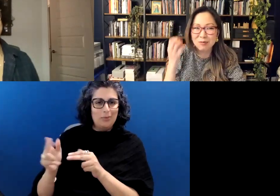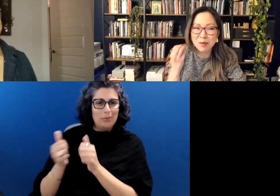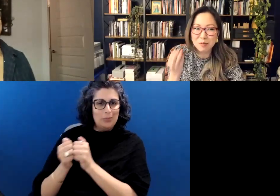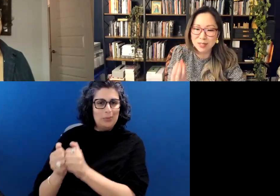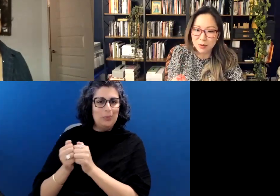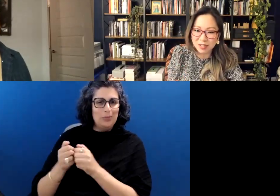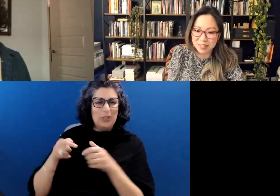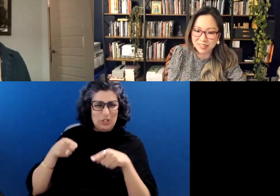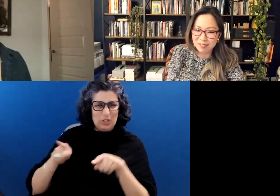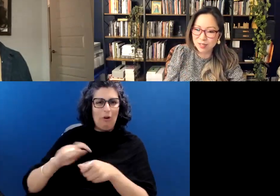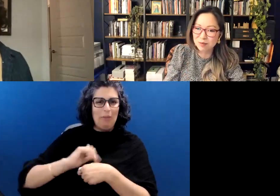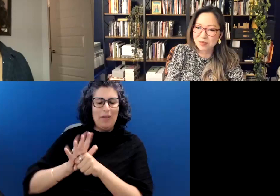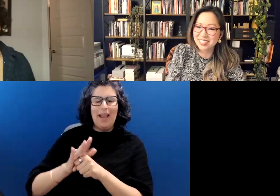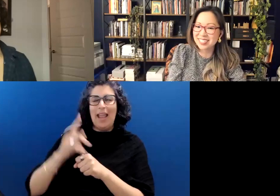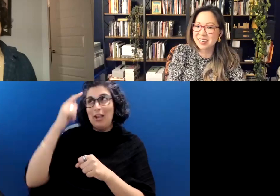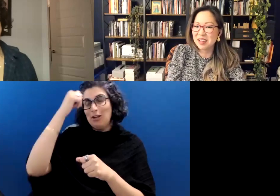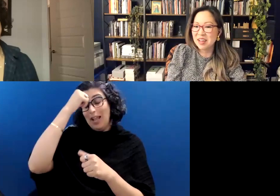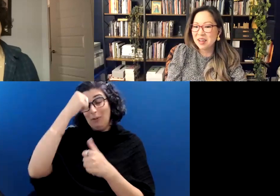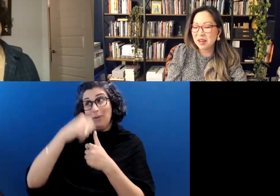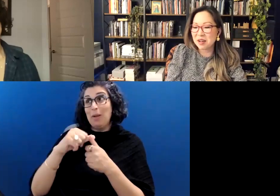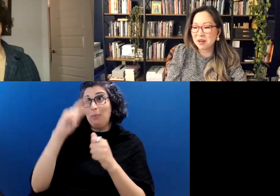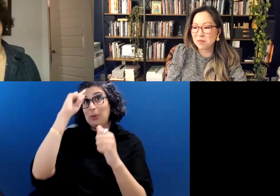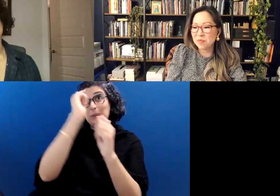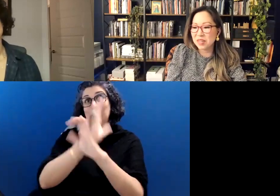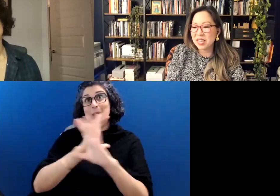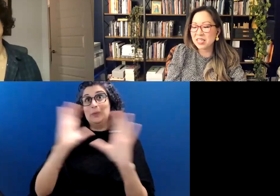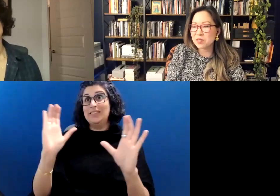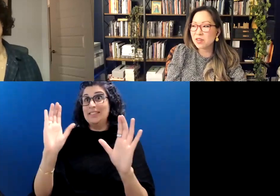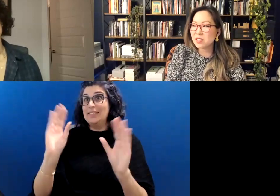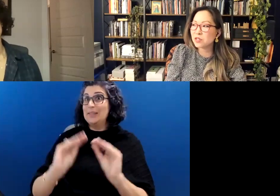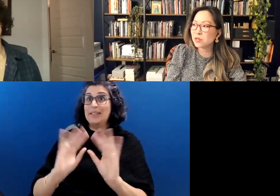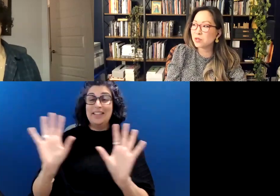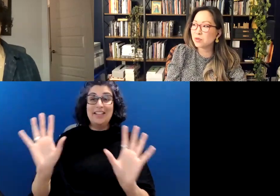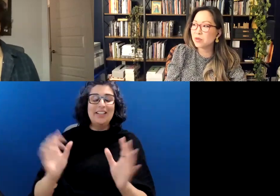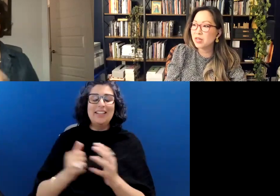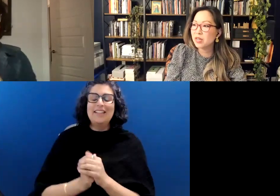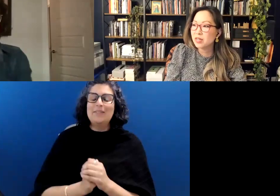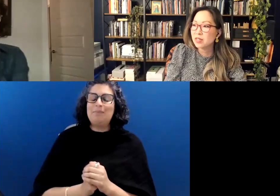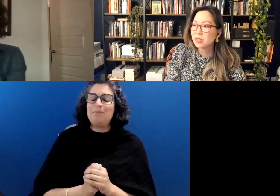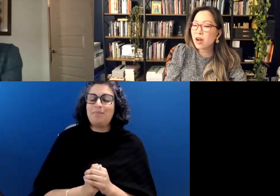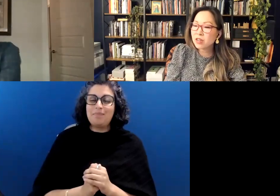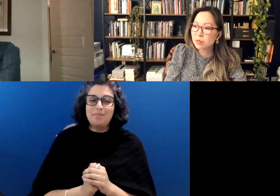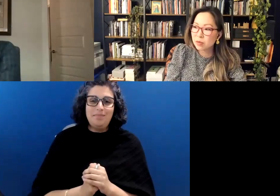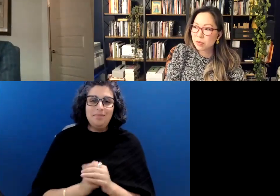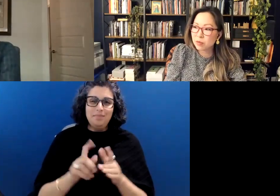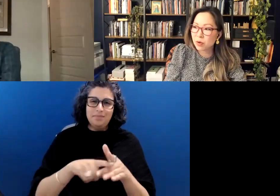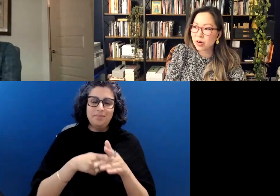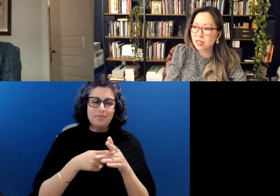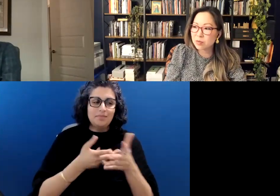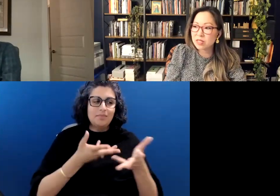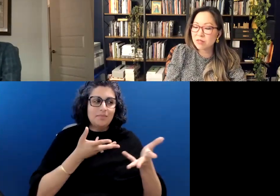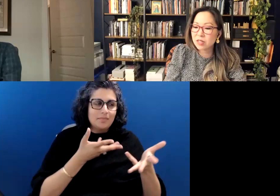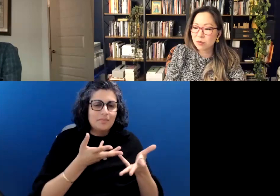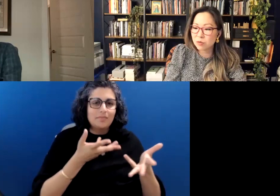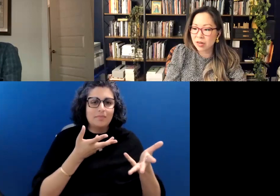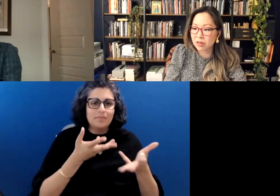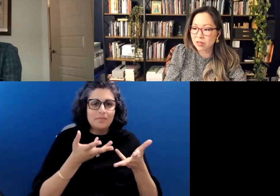I remember it so clearly, for some reason, and I started to talk to people more, specifically